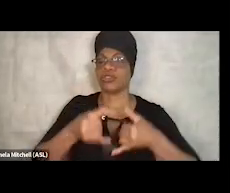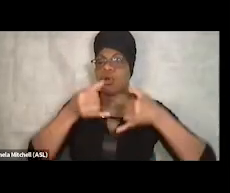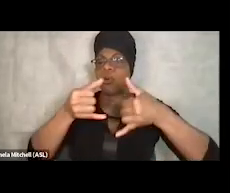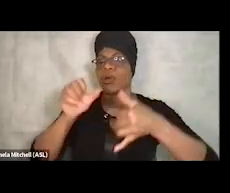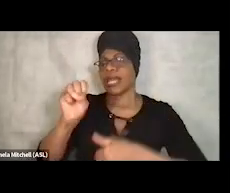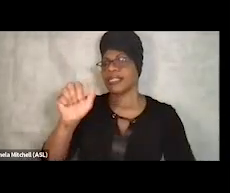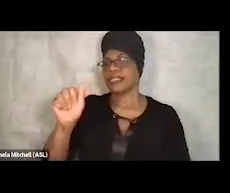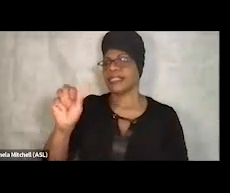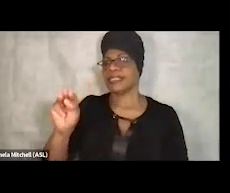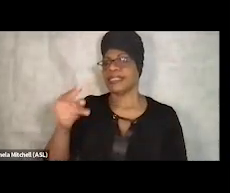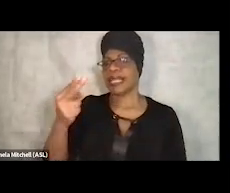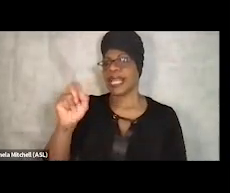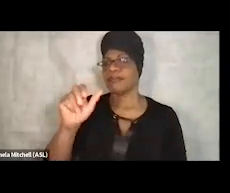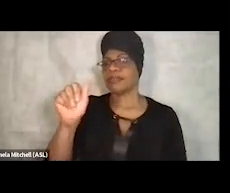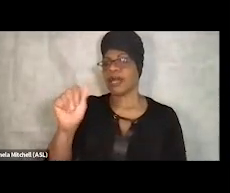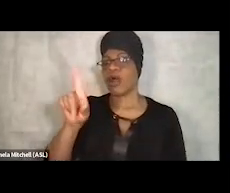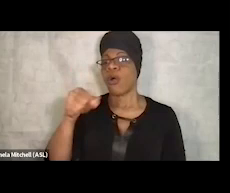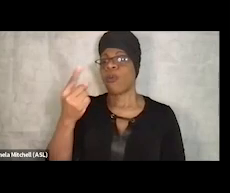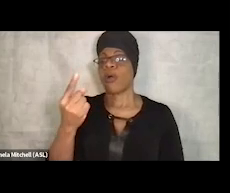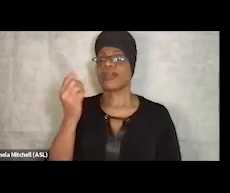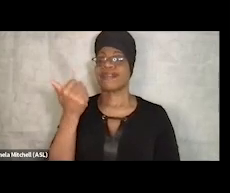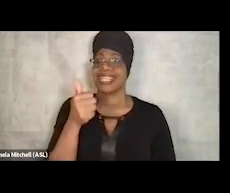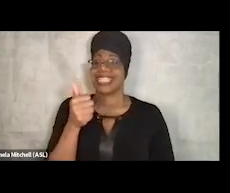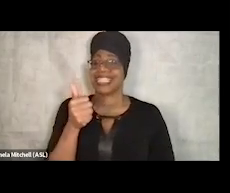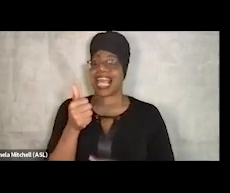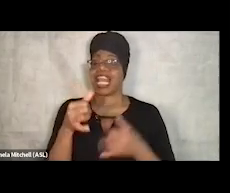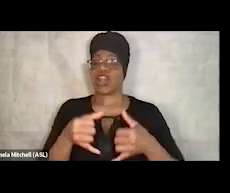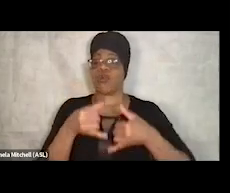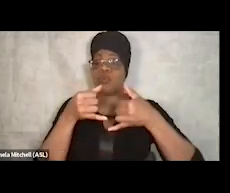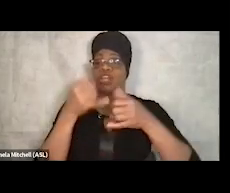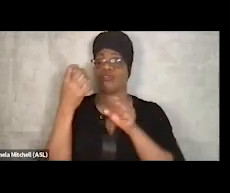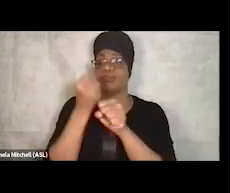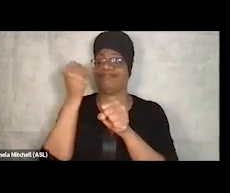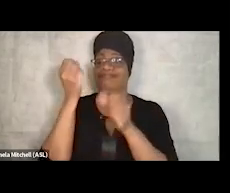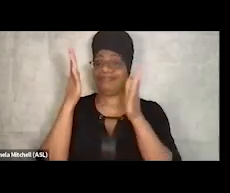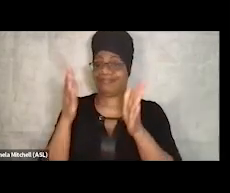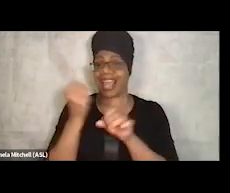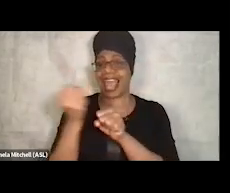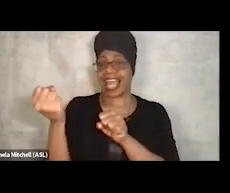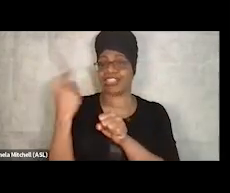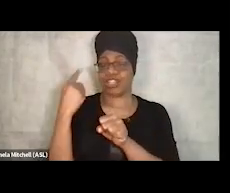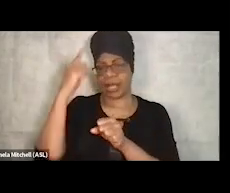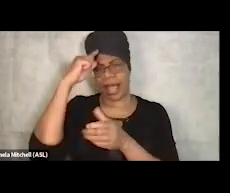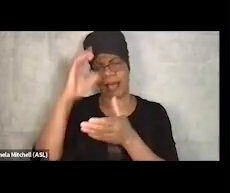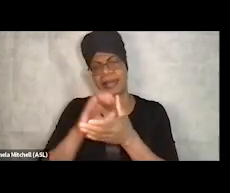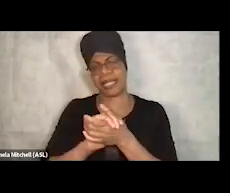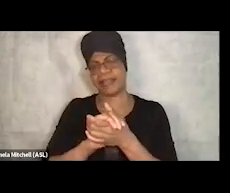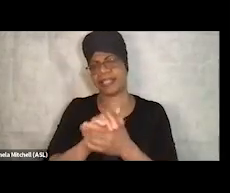of the Recovery Innovation Challenge last year. So I believe there were 3,000 national applicants,